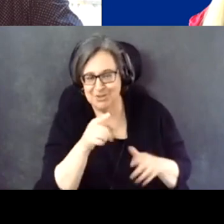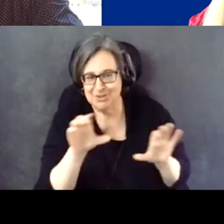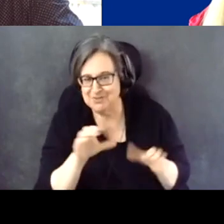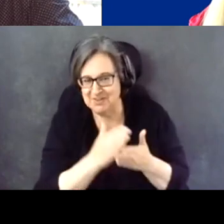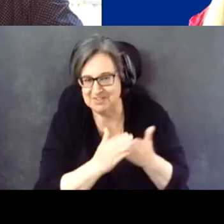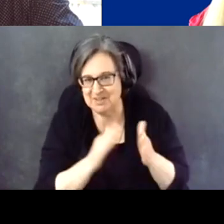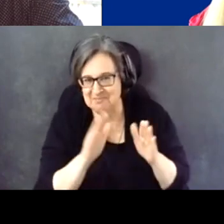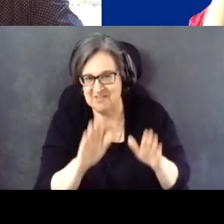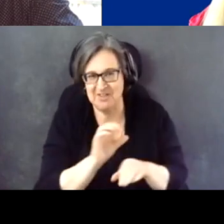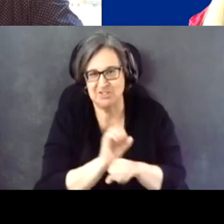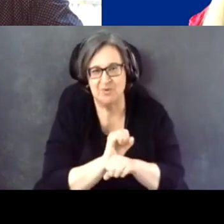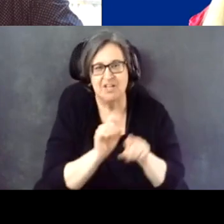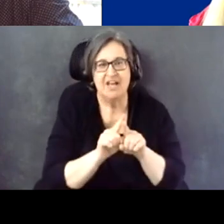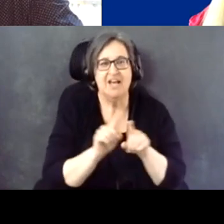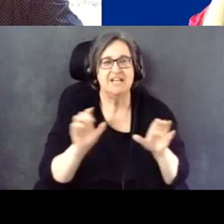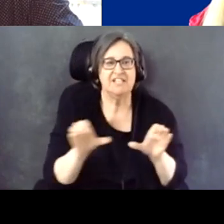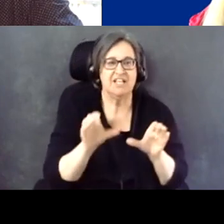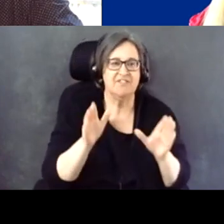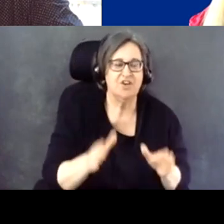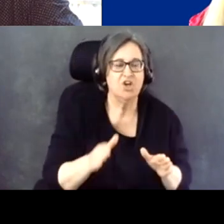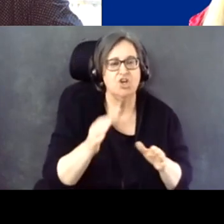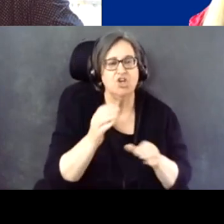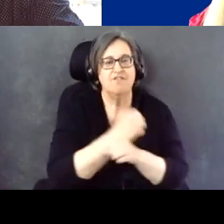work as an activist, you're fighting for transportation equity, and you've done that.